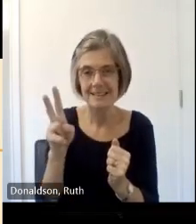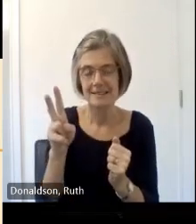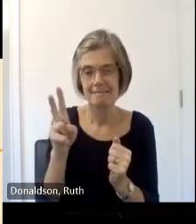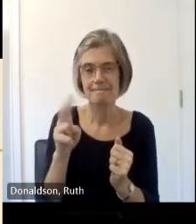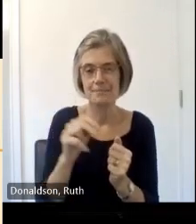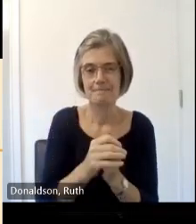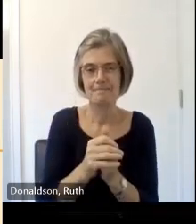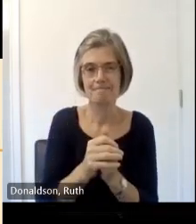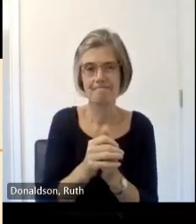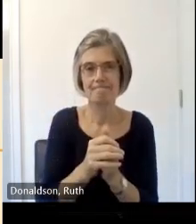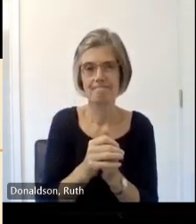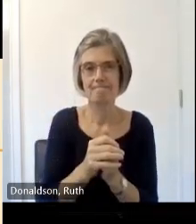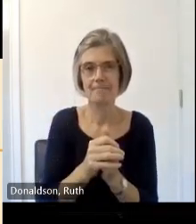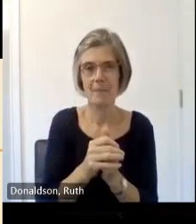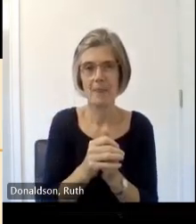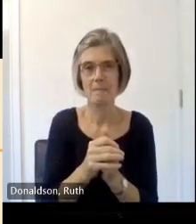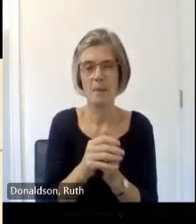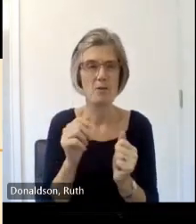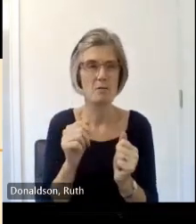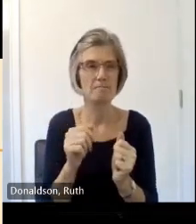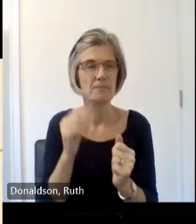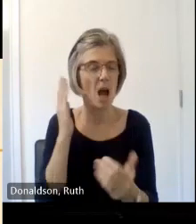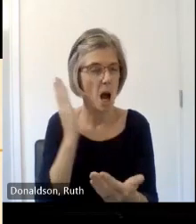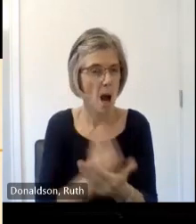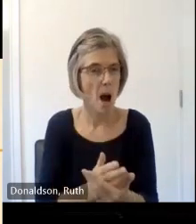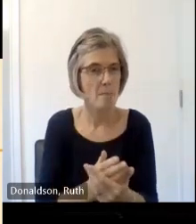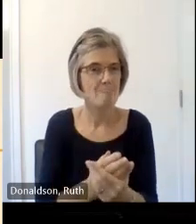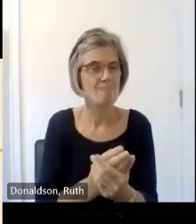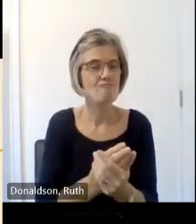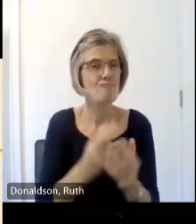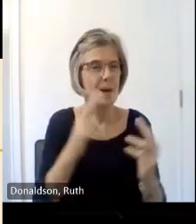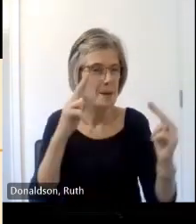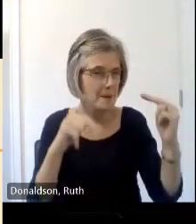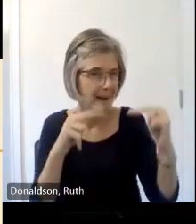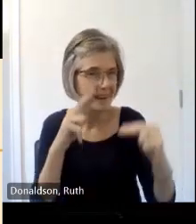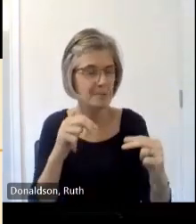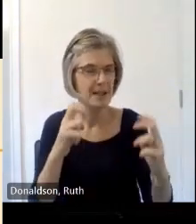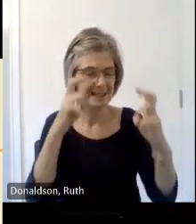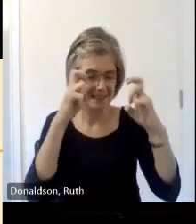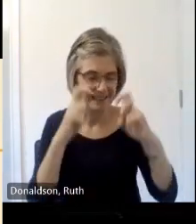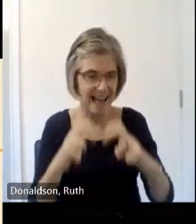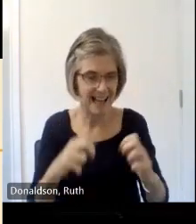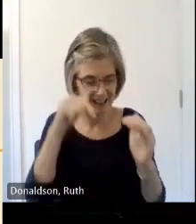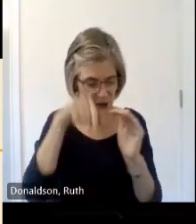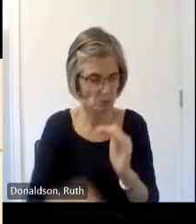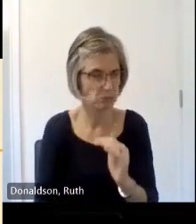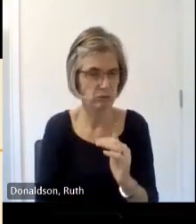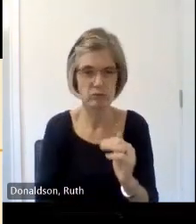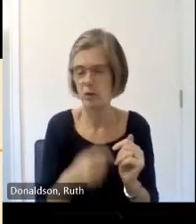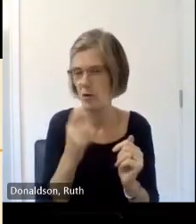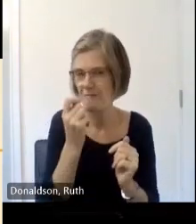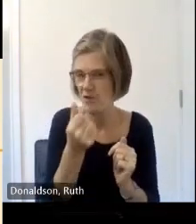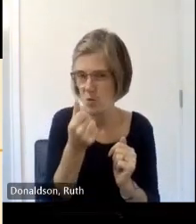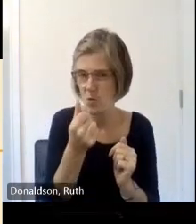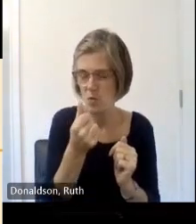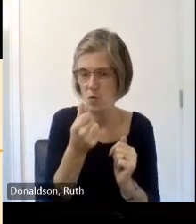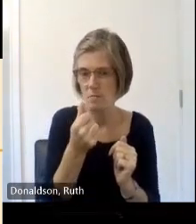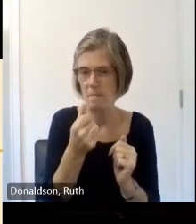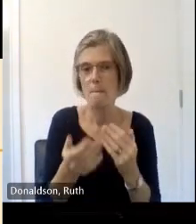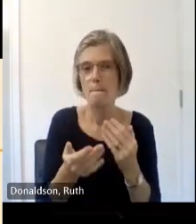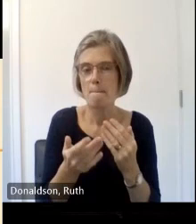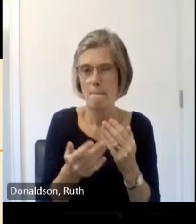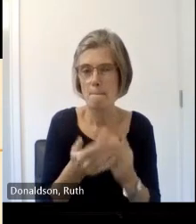real assessment or or analysis most of the work um that has been done on Mason marks in the UK